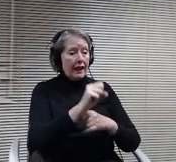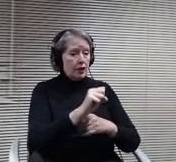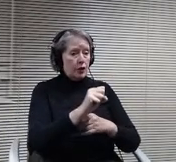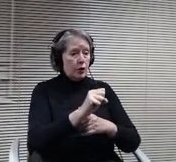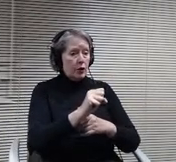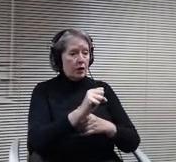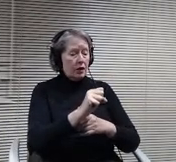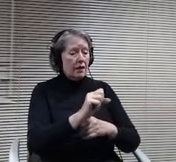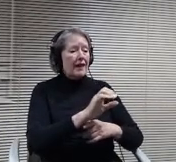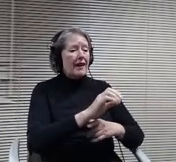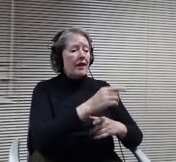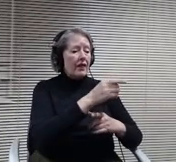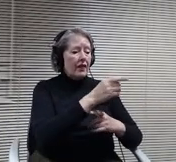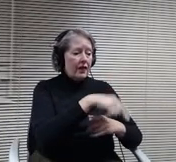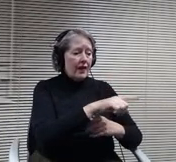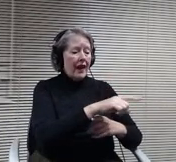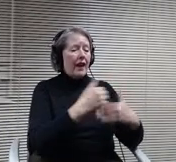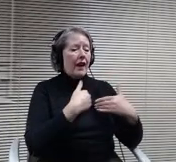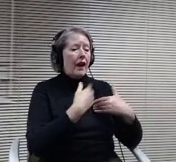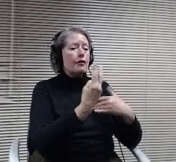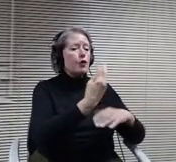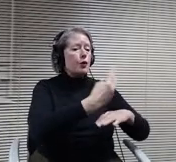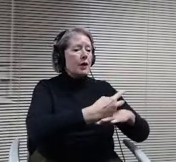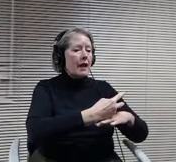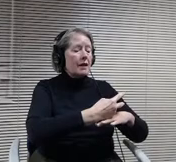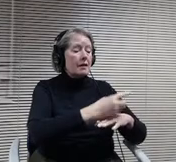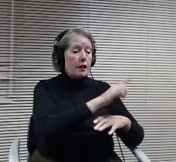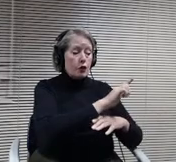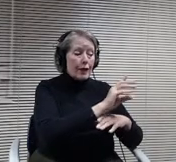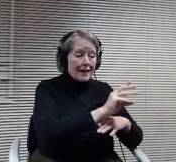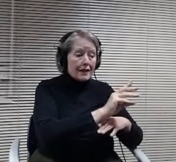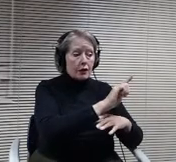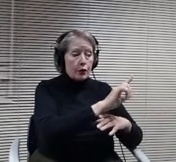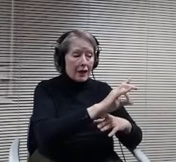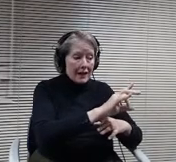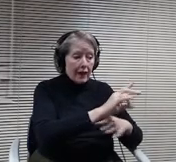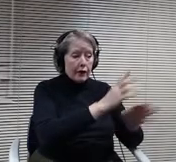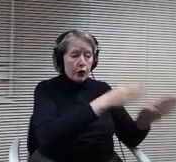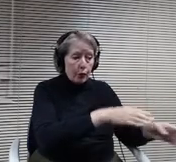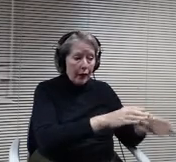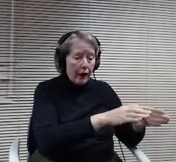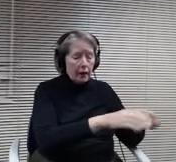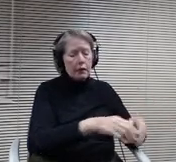and 27th? OK? And since the middle school is not changing